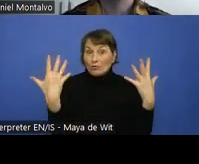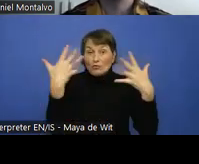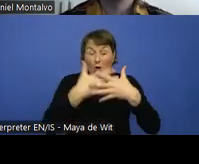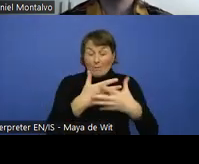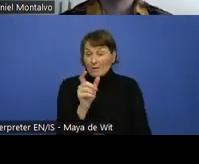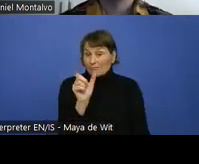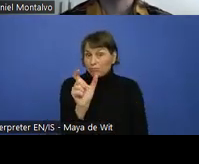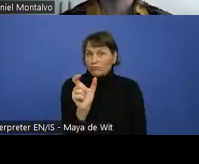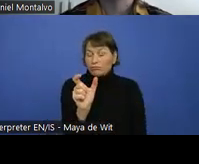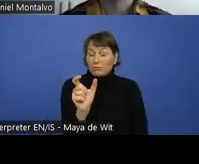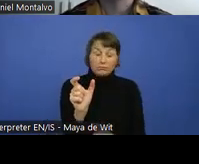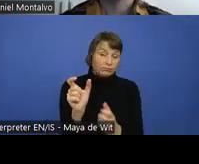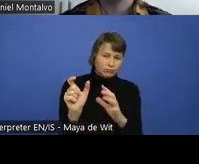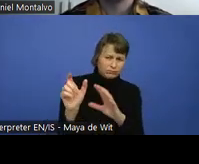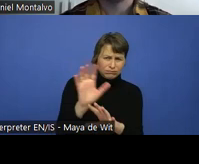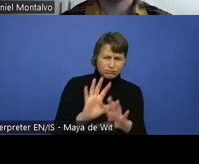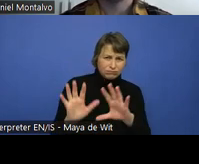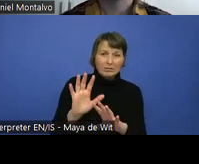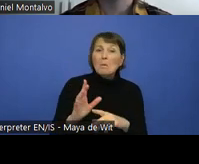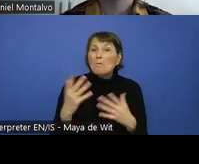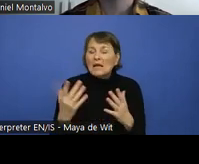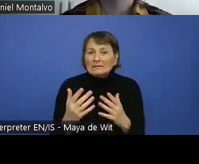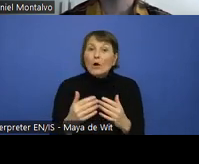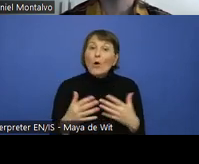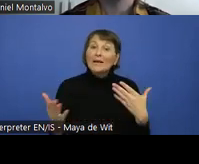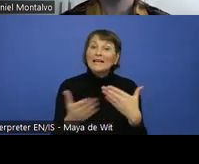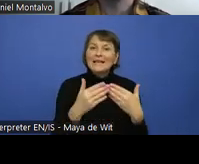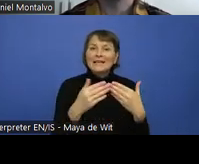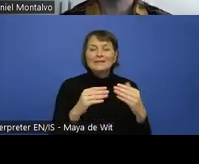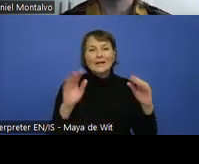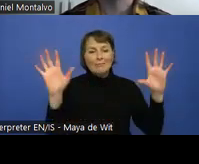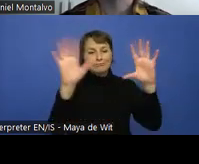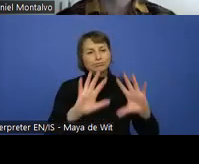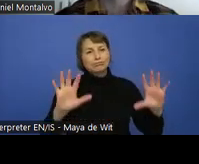easy to understand and clear language, sometimes we do need to use complex terms.